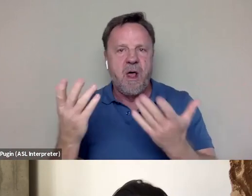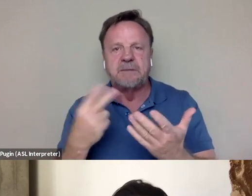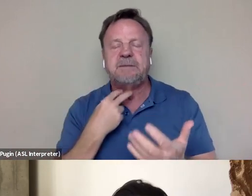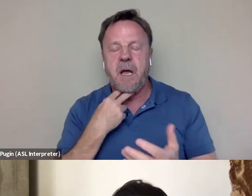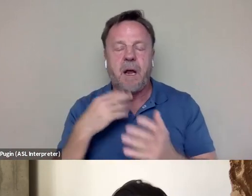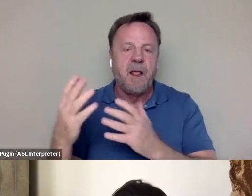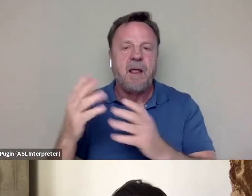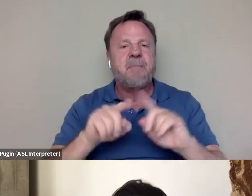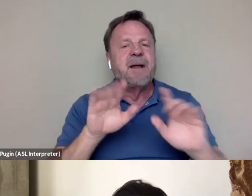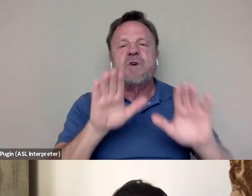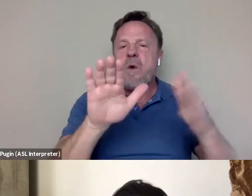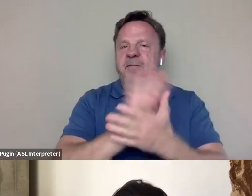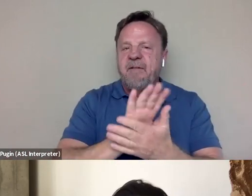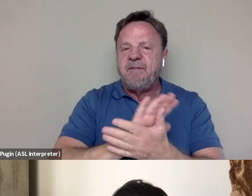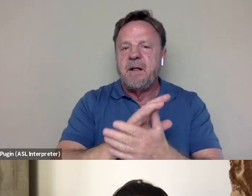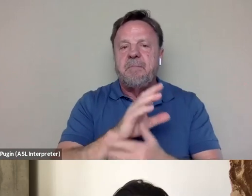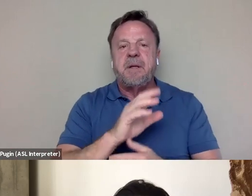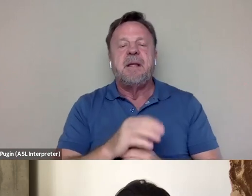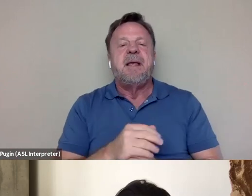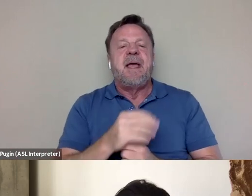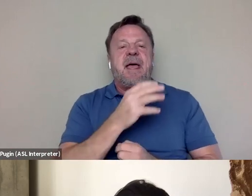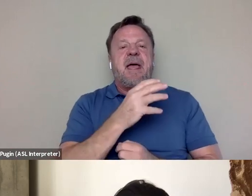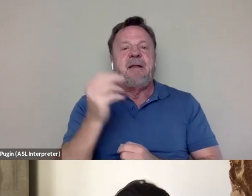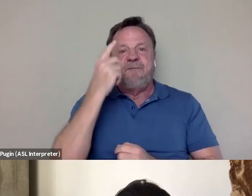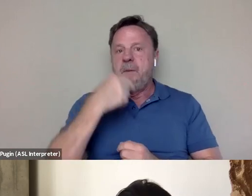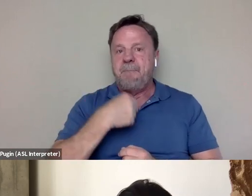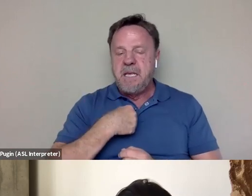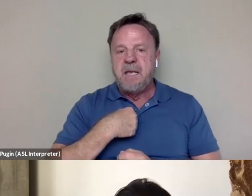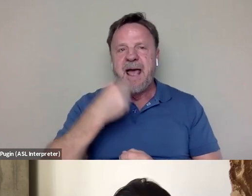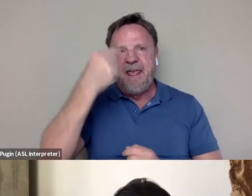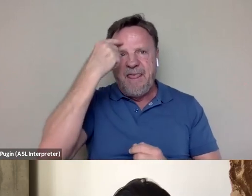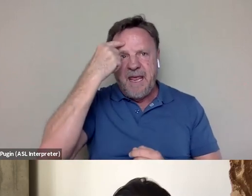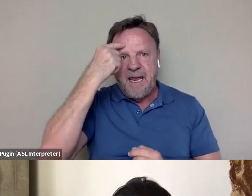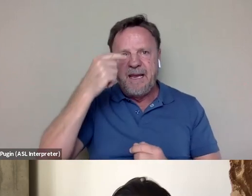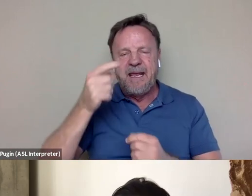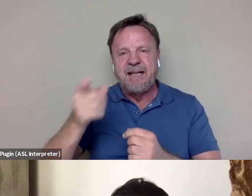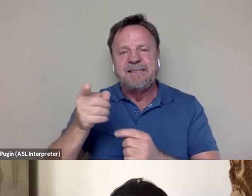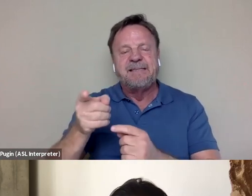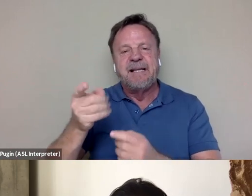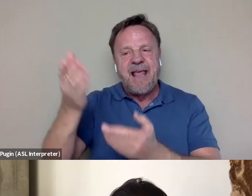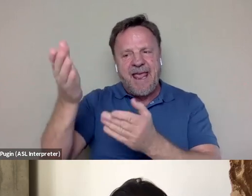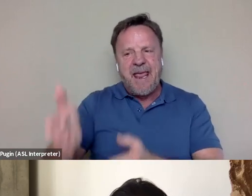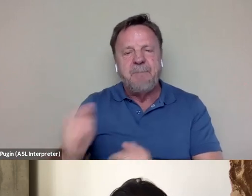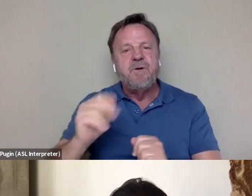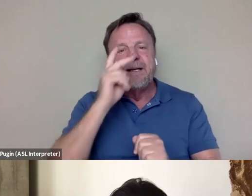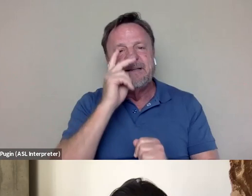And for me, especially, I think it is him, you know, you can see he's, I don't know,